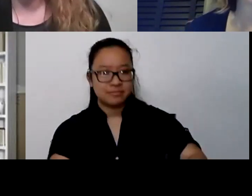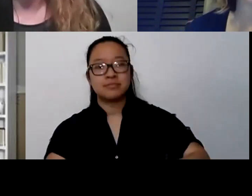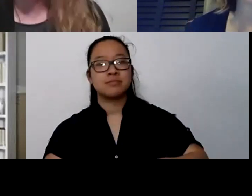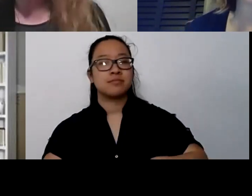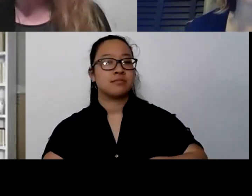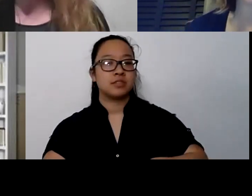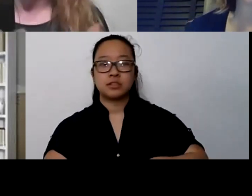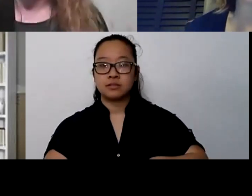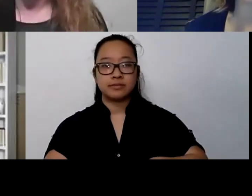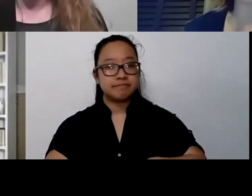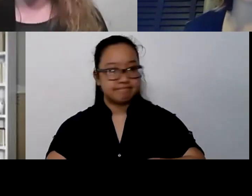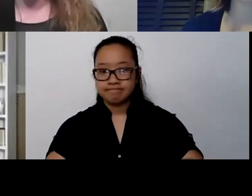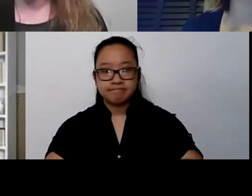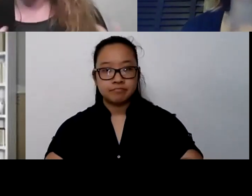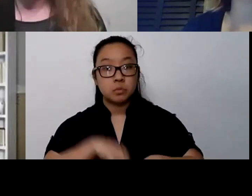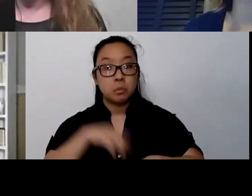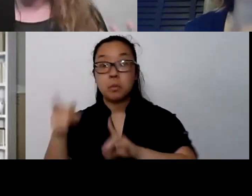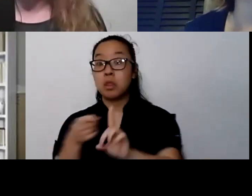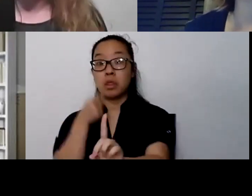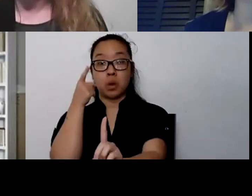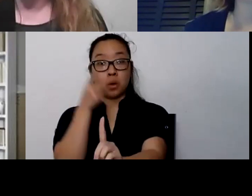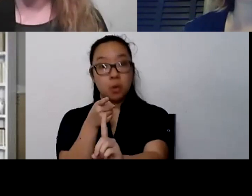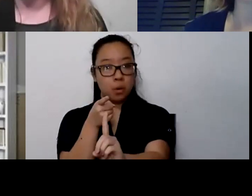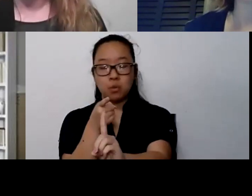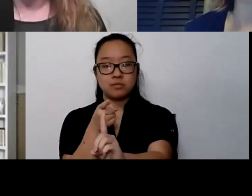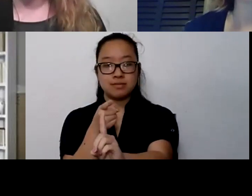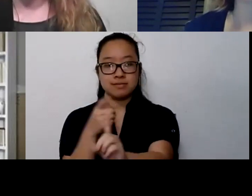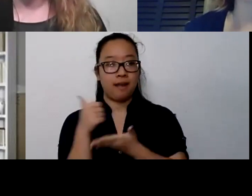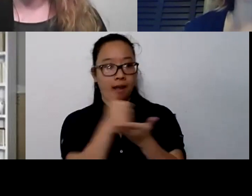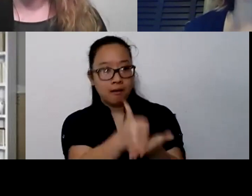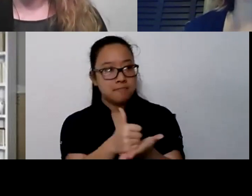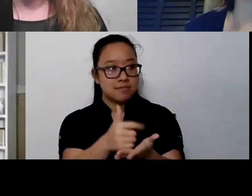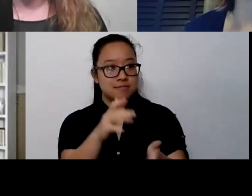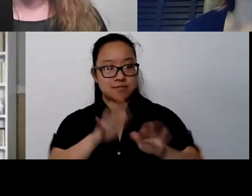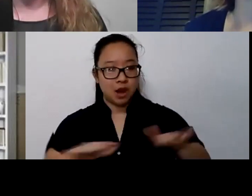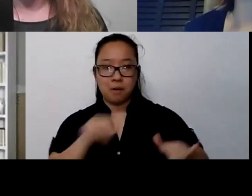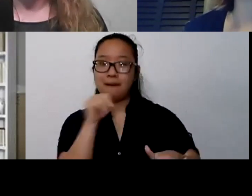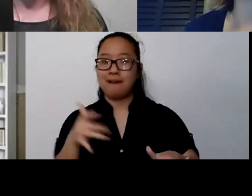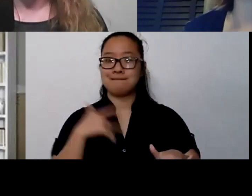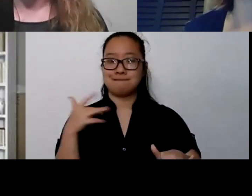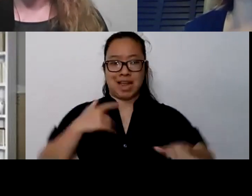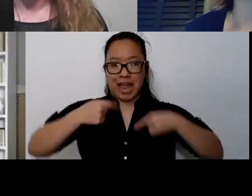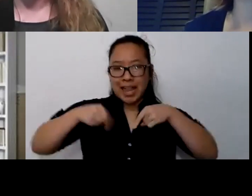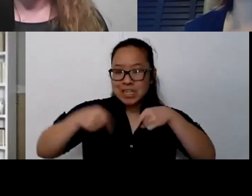Our goal is to help our child not feel anxious or worried. And in fact, really, they just need that validation